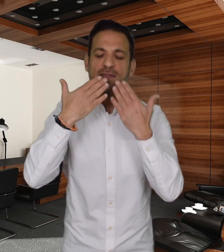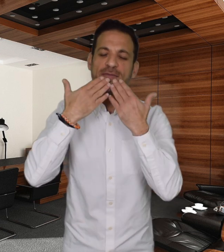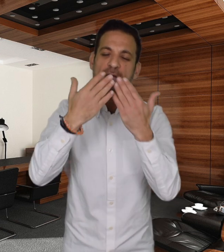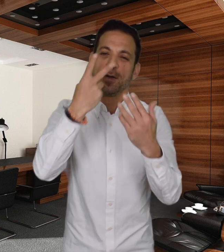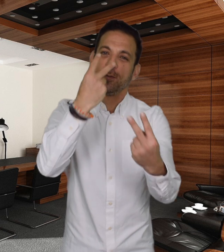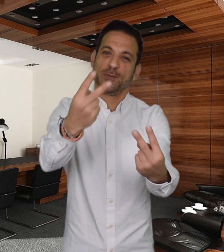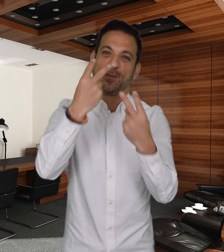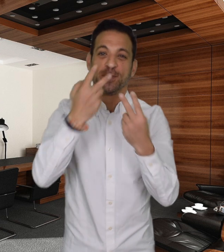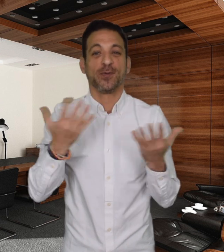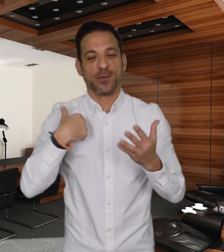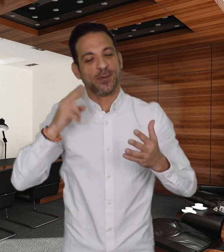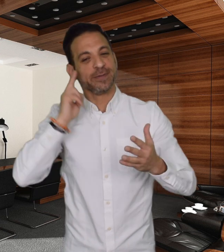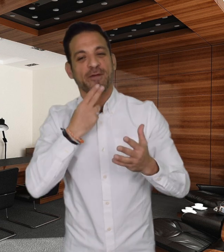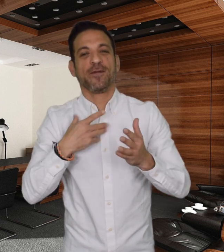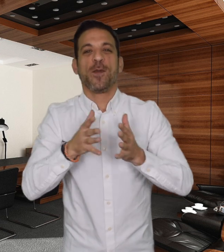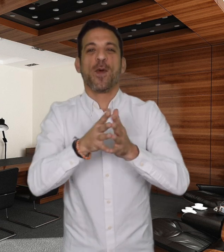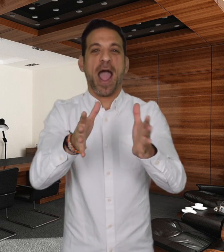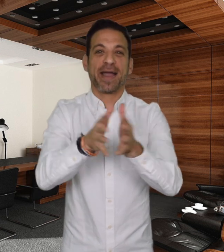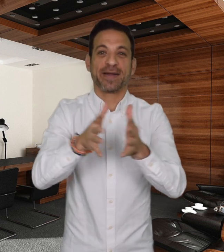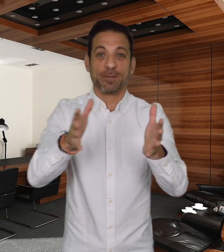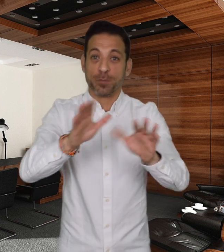Thank you for watching DeafWire!